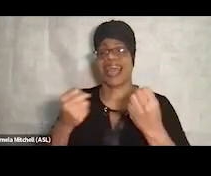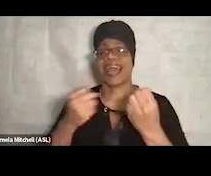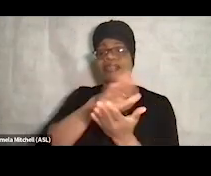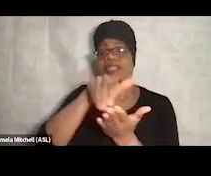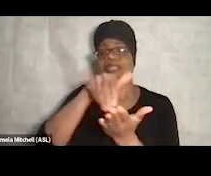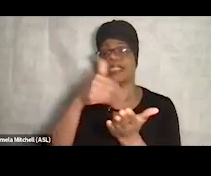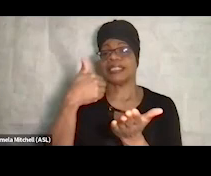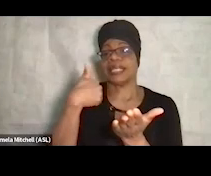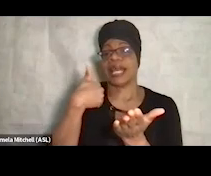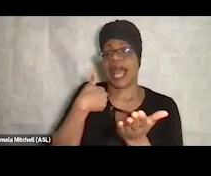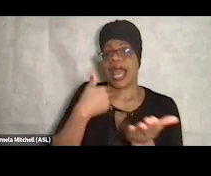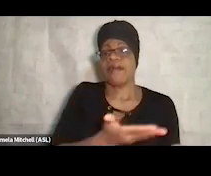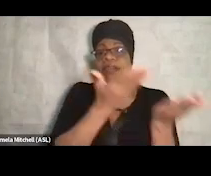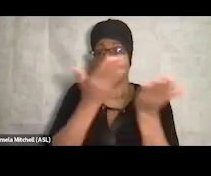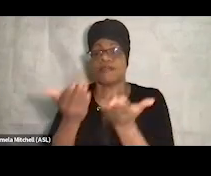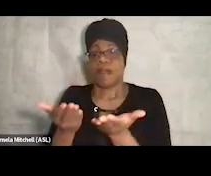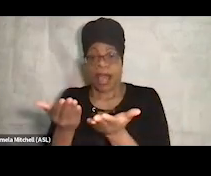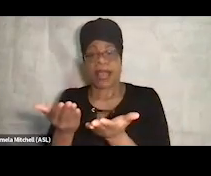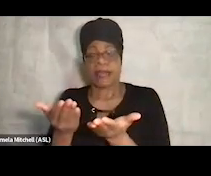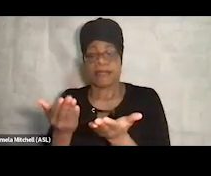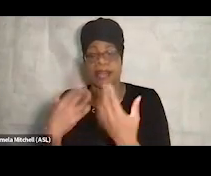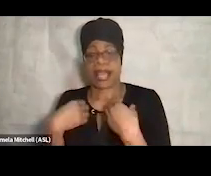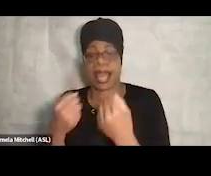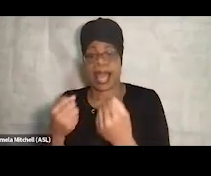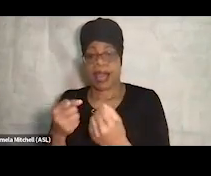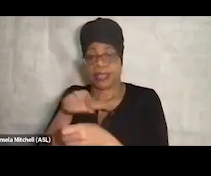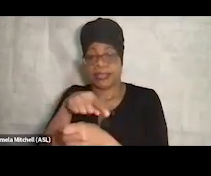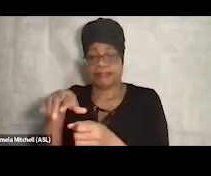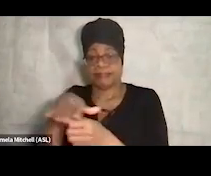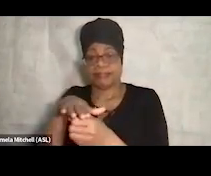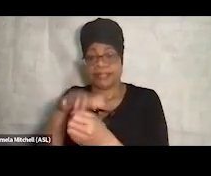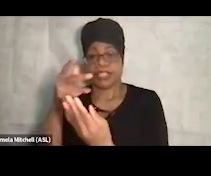to the medical respite program. We certainly wanted to provide